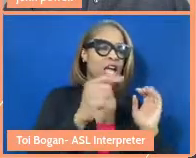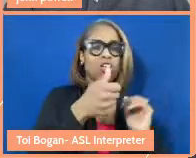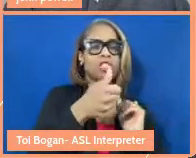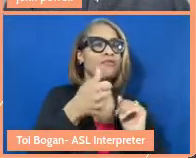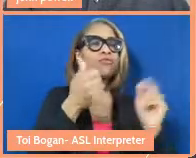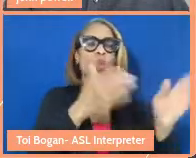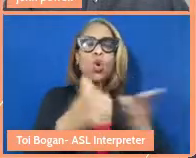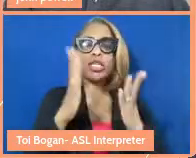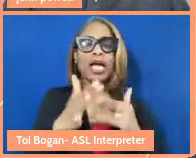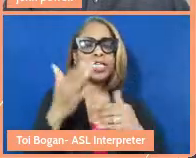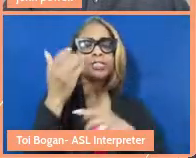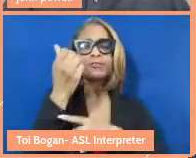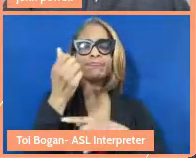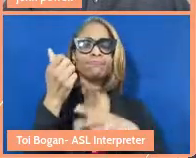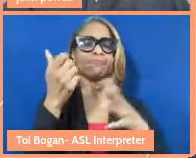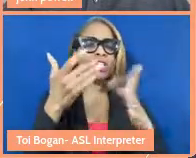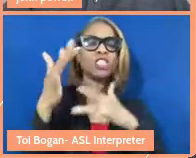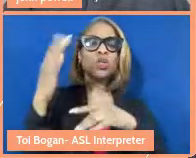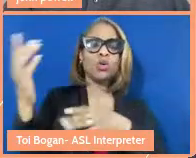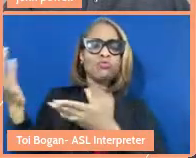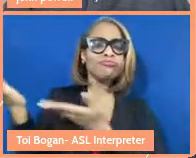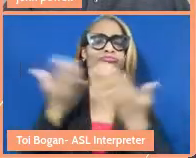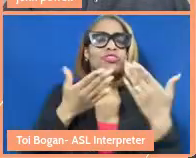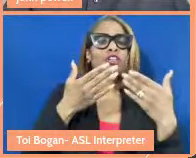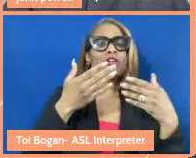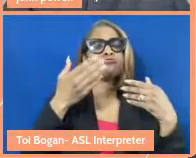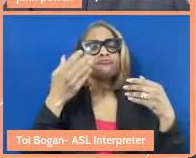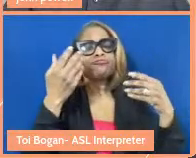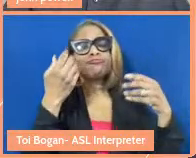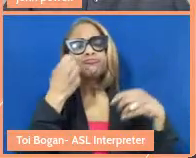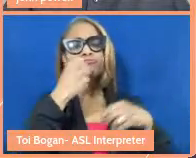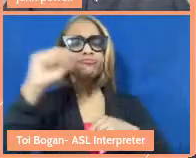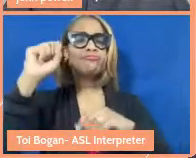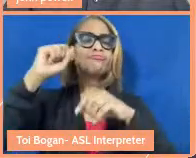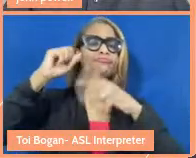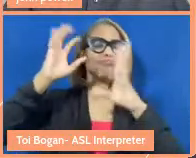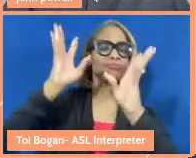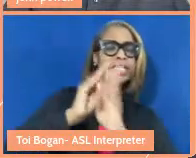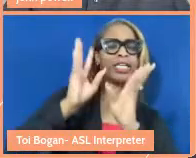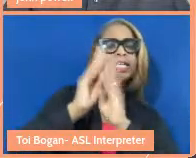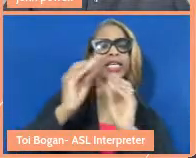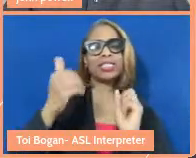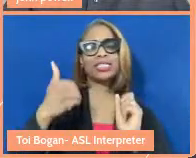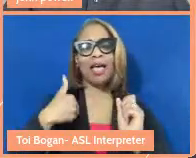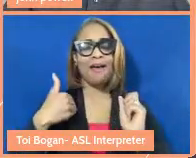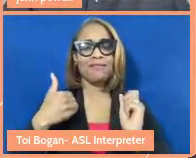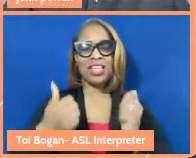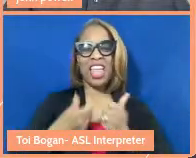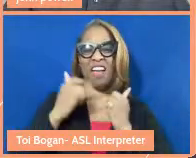would have her daughter at rallies, at meetings. They had a life that was very much connected to